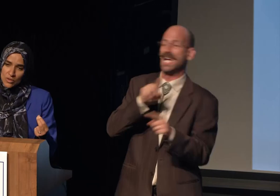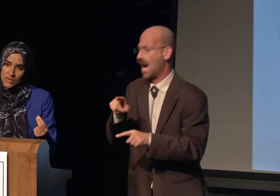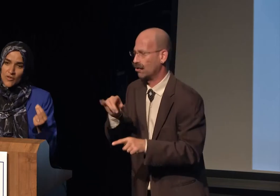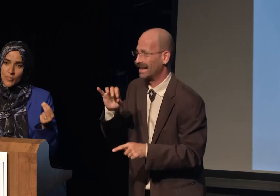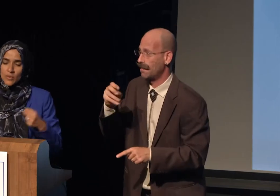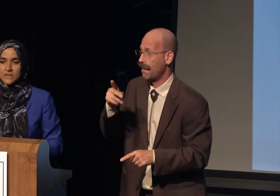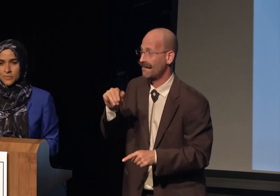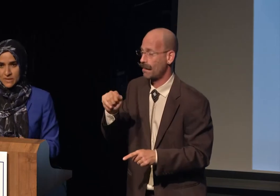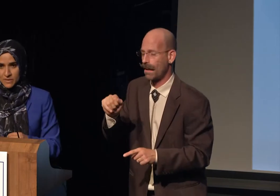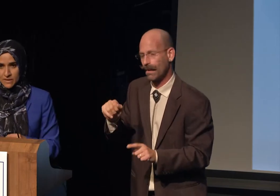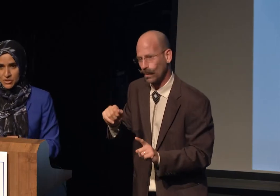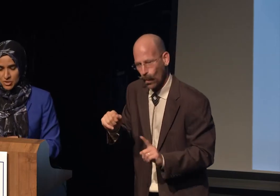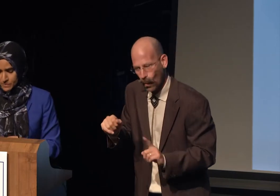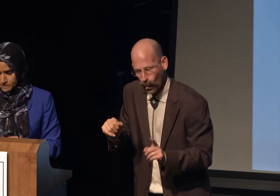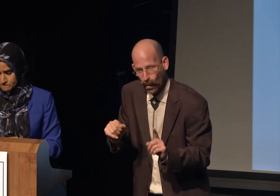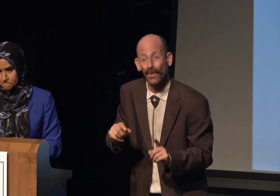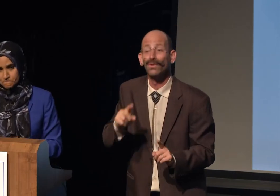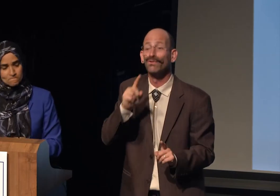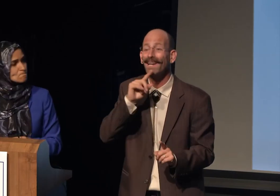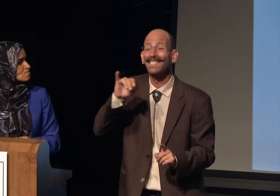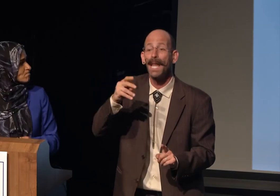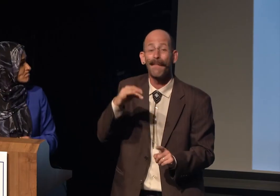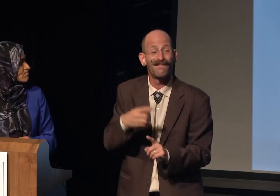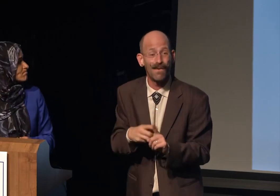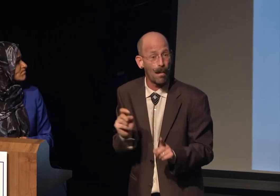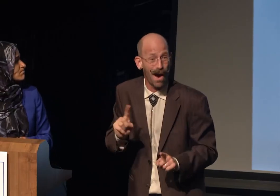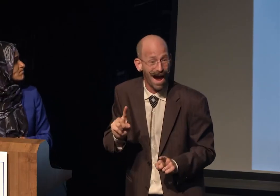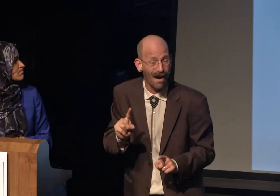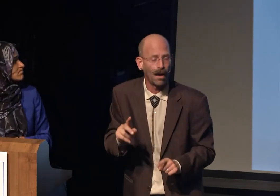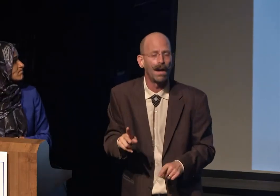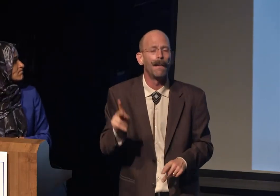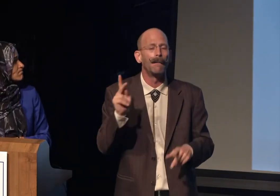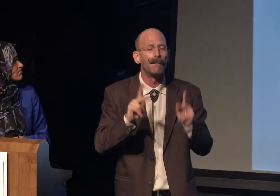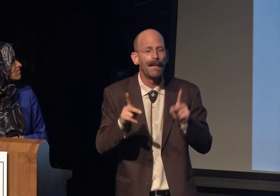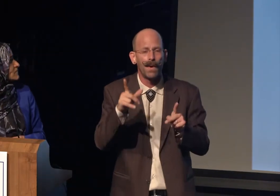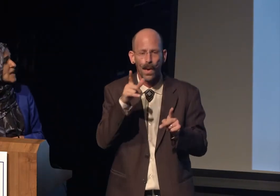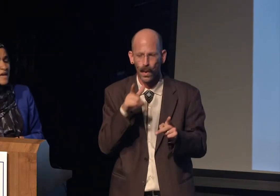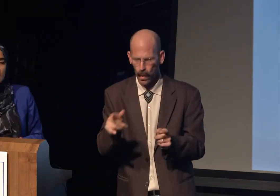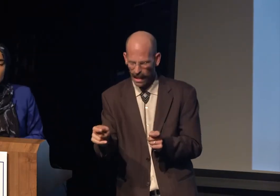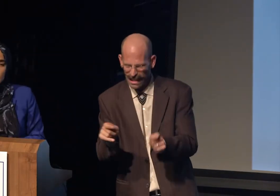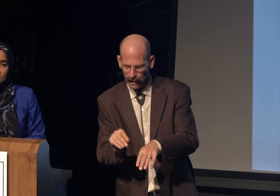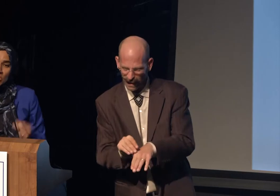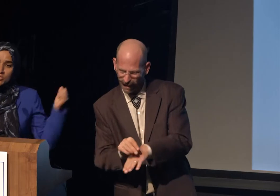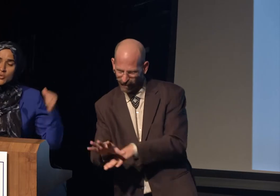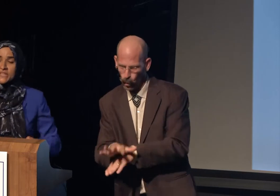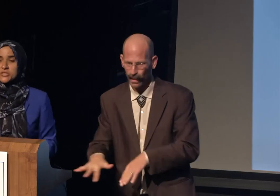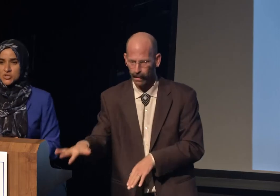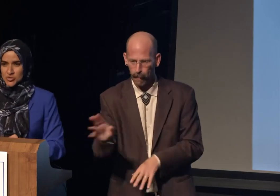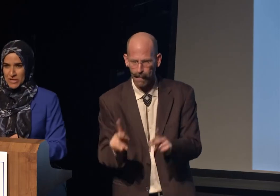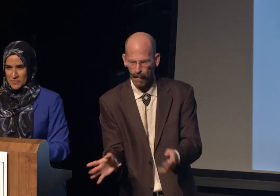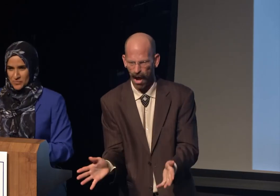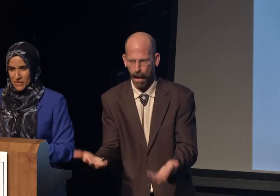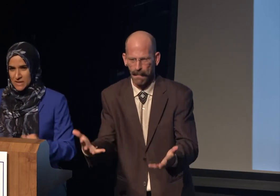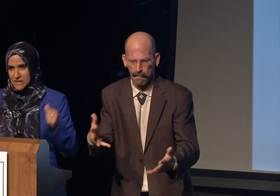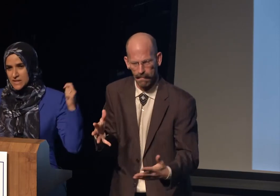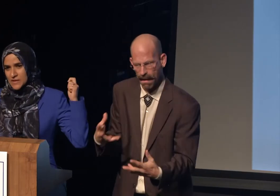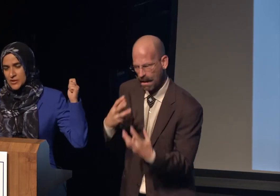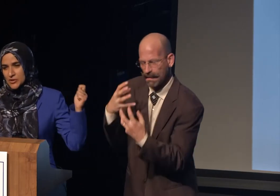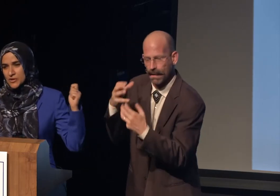of public manipulation. It's also an industry.